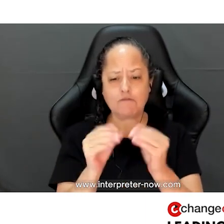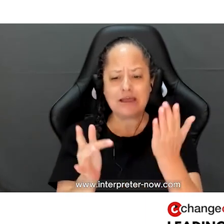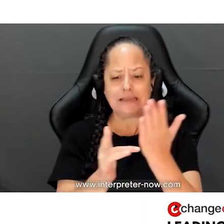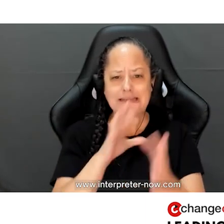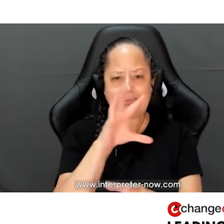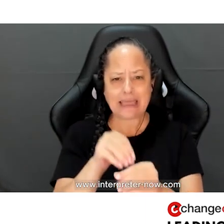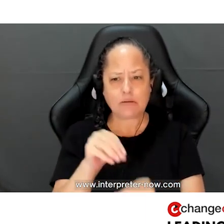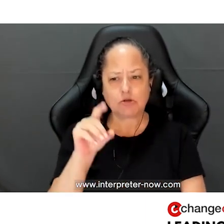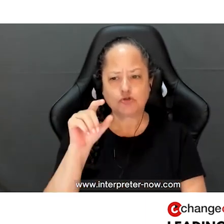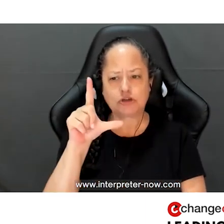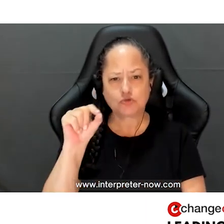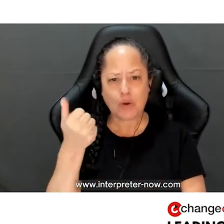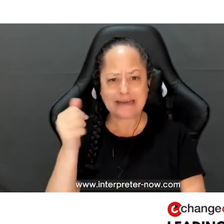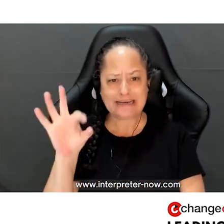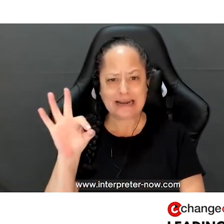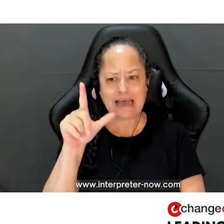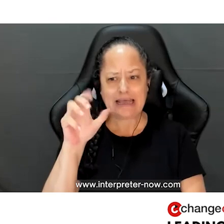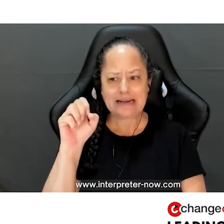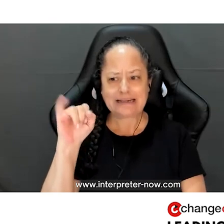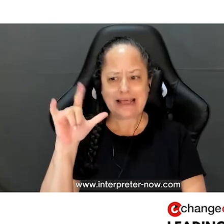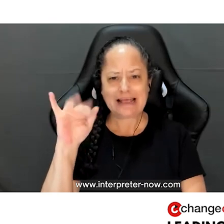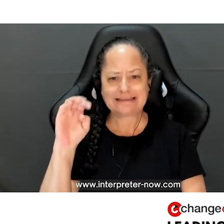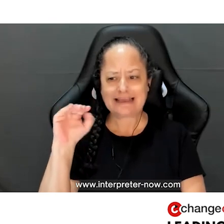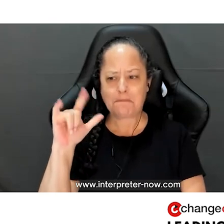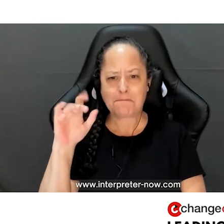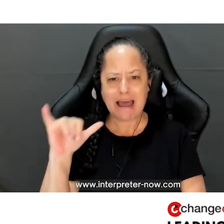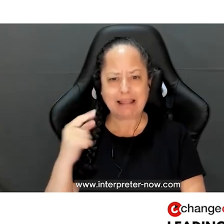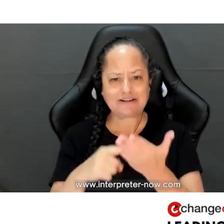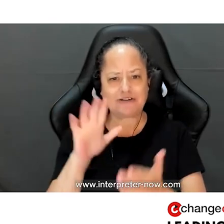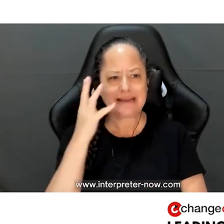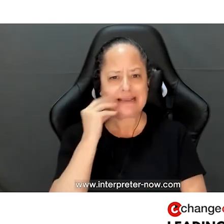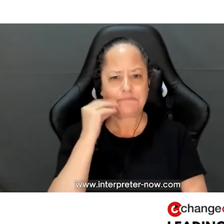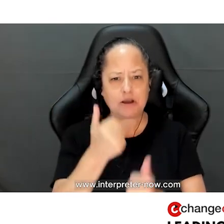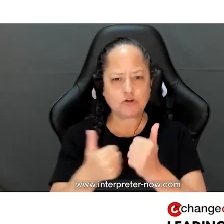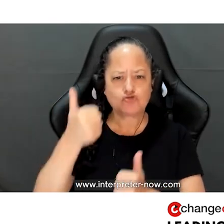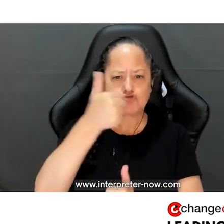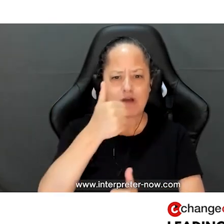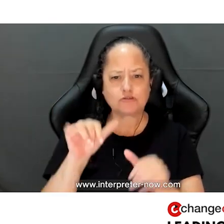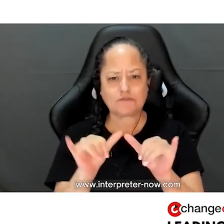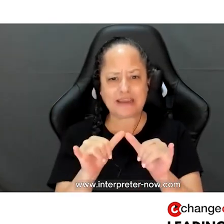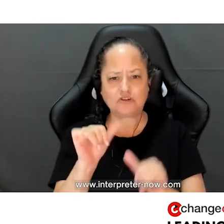At Tech Inclusion 2019, Leslie Miley talked about his experience as the Director of Engineering